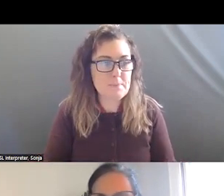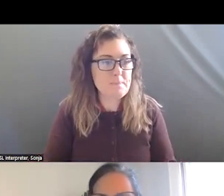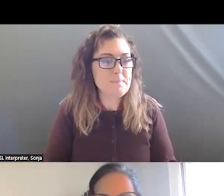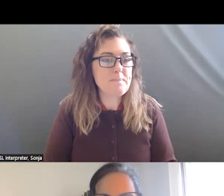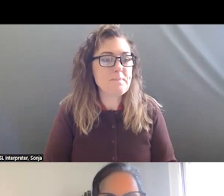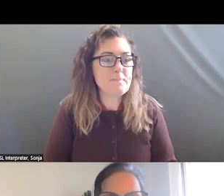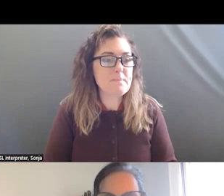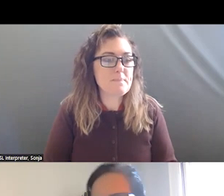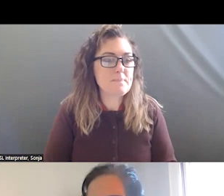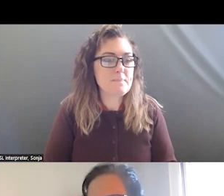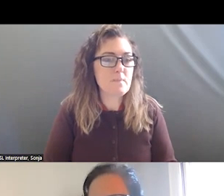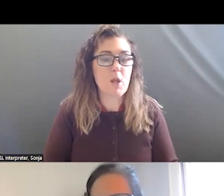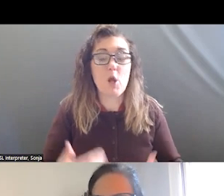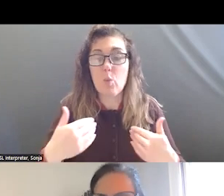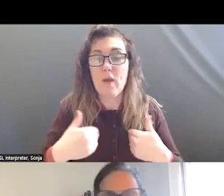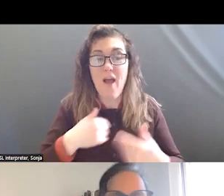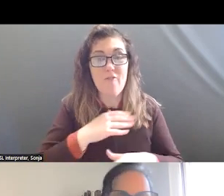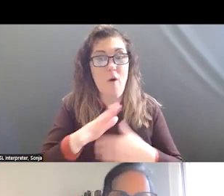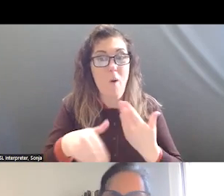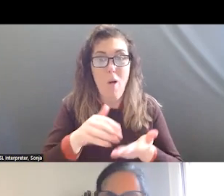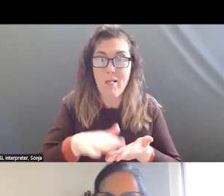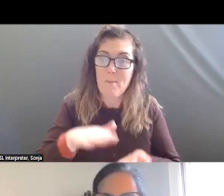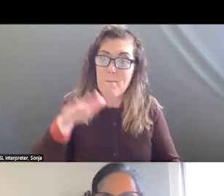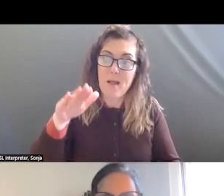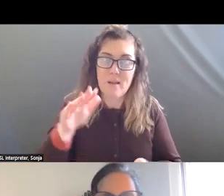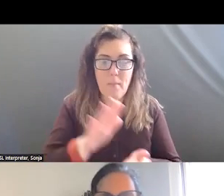JUST TO REMIND YOU WE HAVE MANY PAPERS TALKING ABOUT CRISIS AND